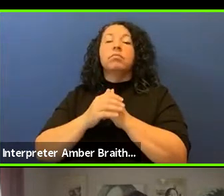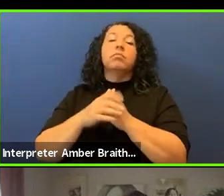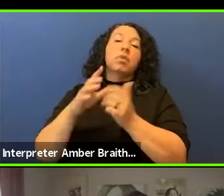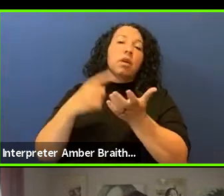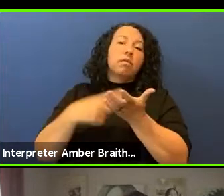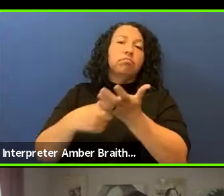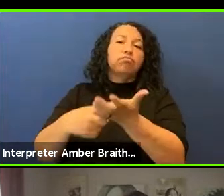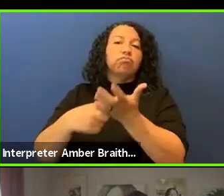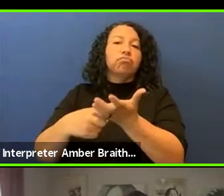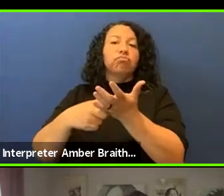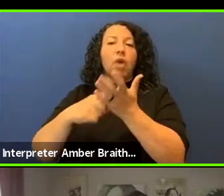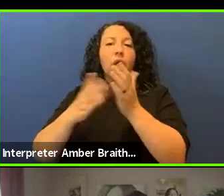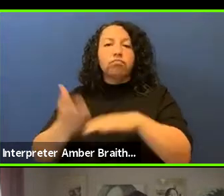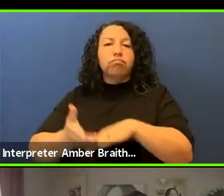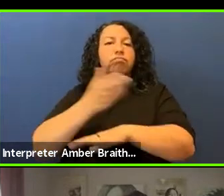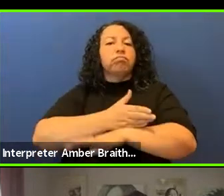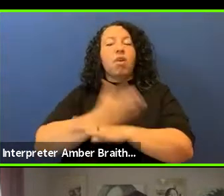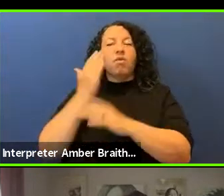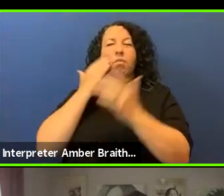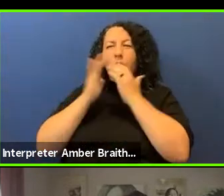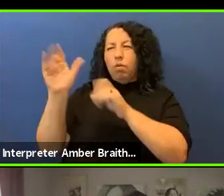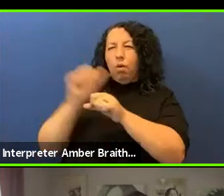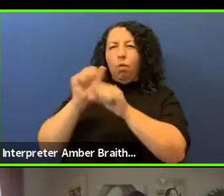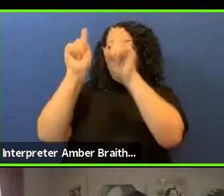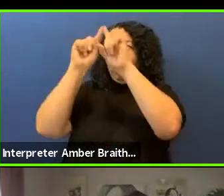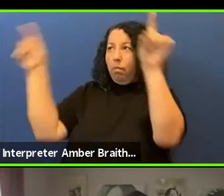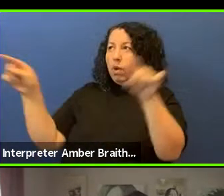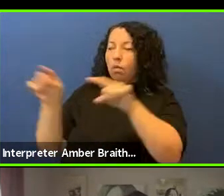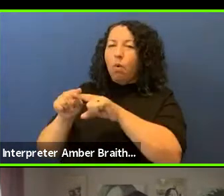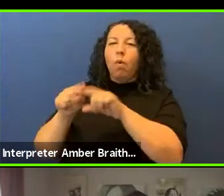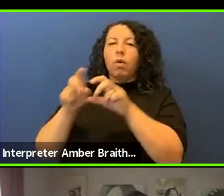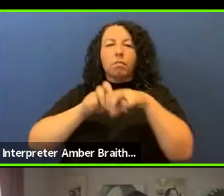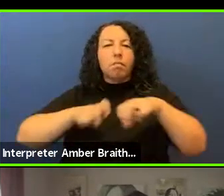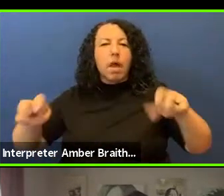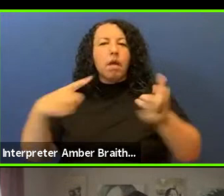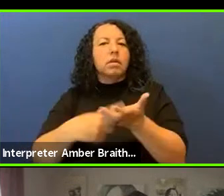in conferences and panel discussions, and at museums across the country.